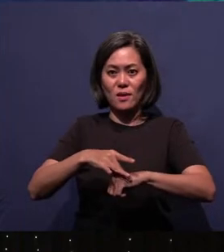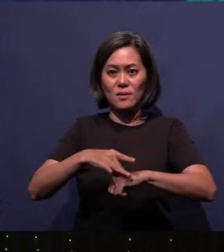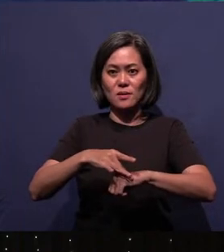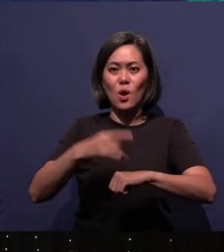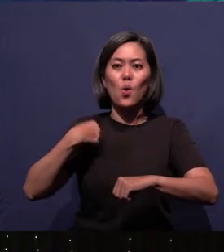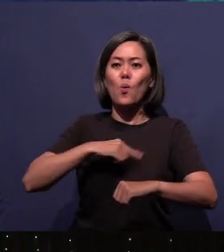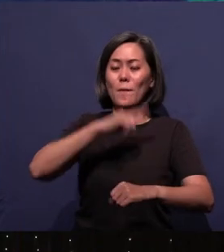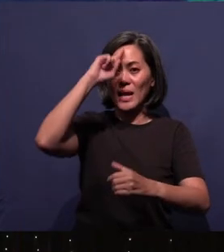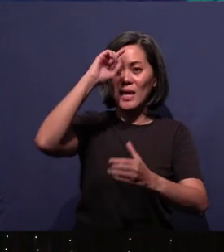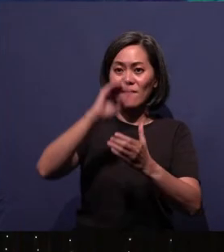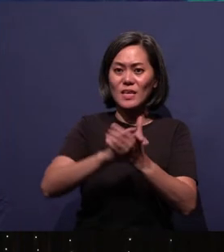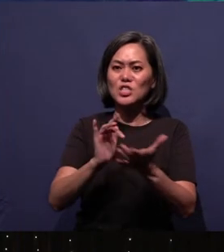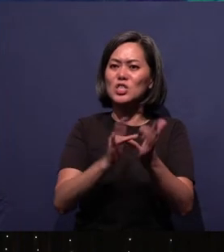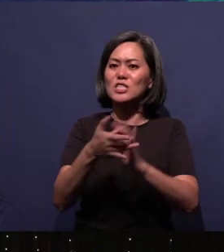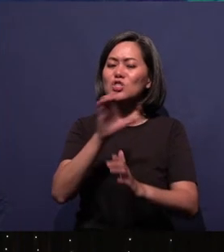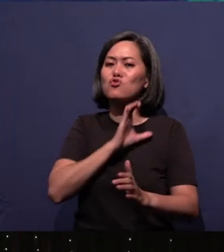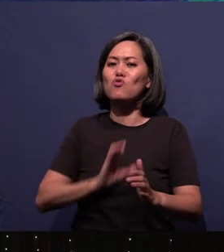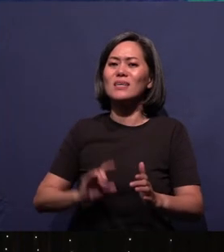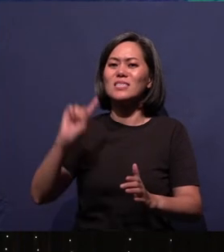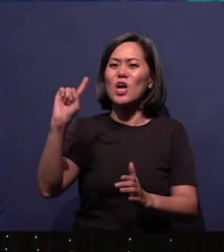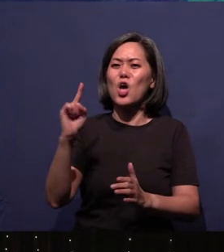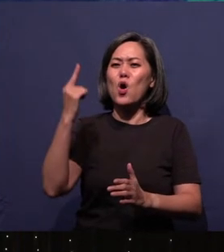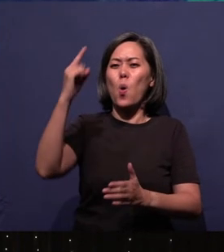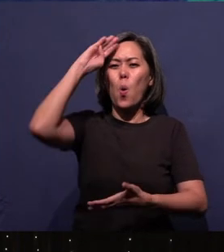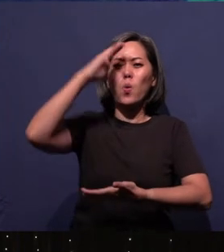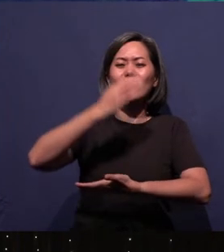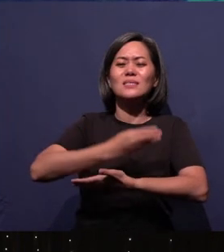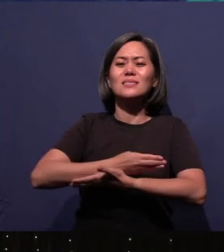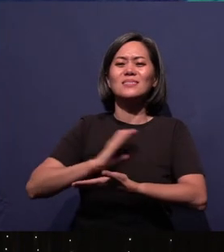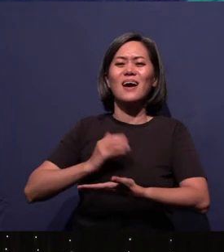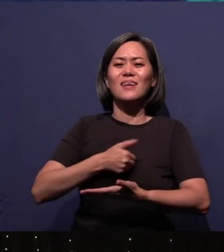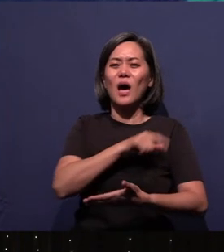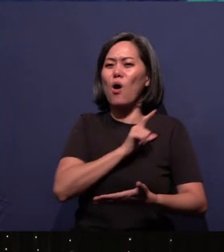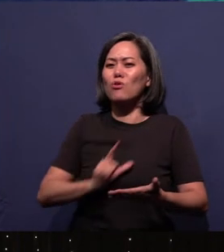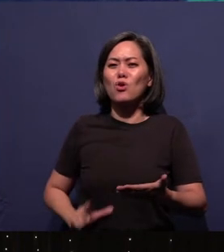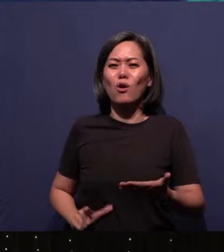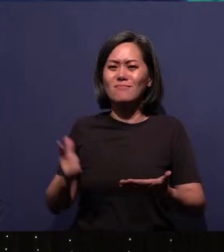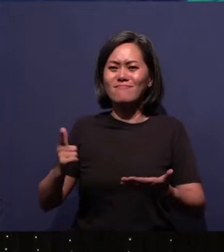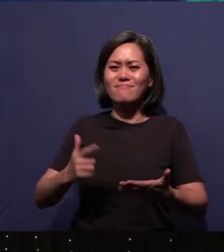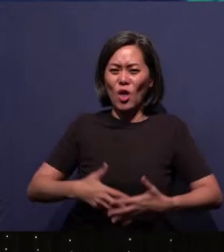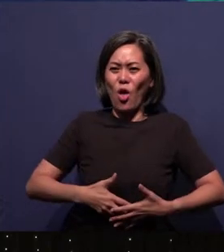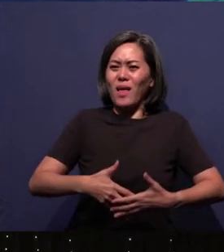I believe in Jesus Christ, His only Son, our Lord; who